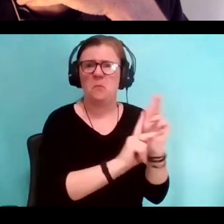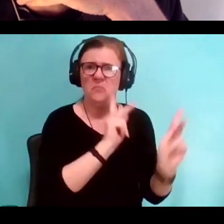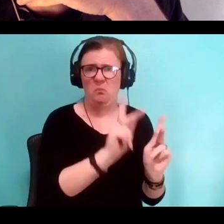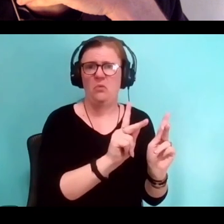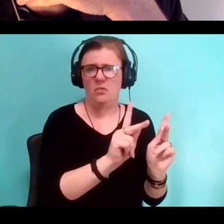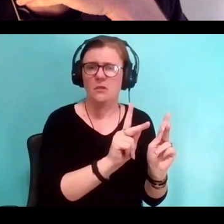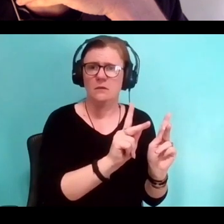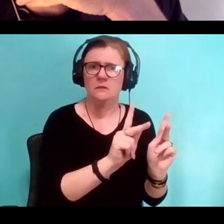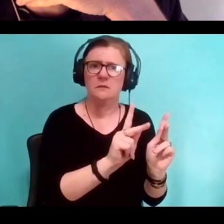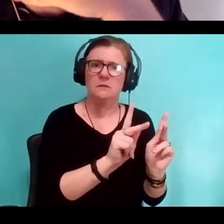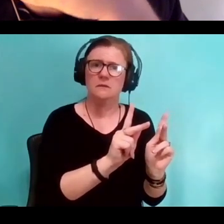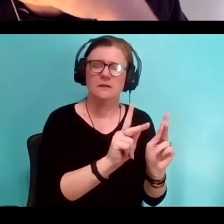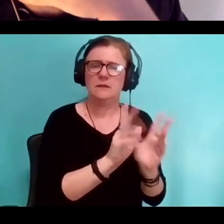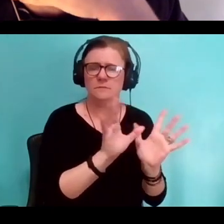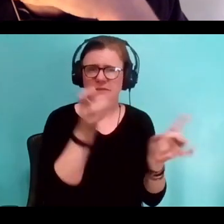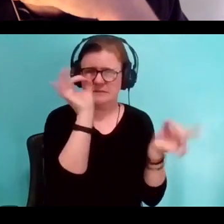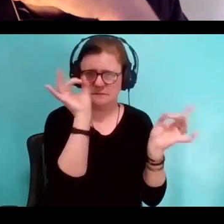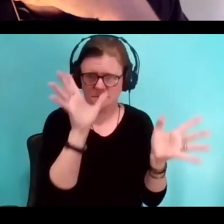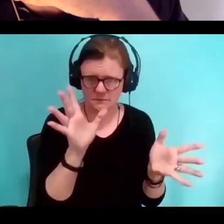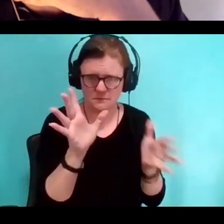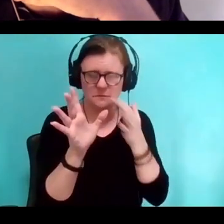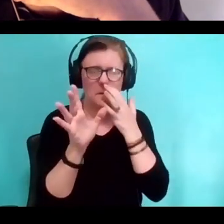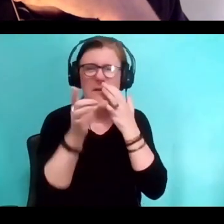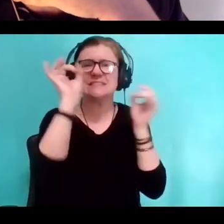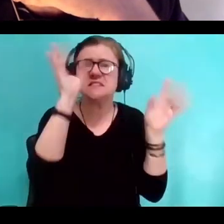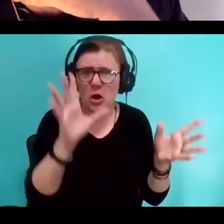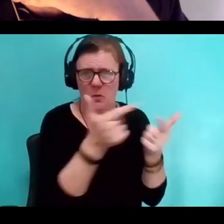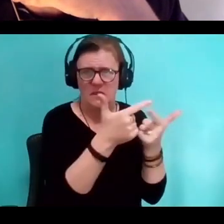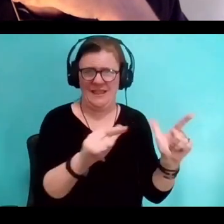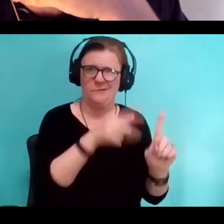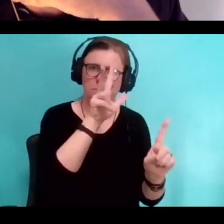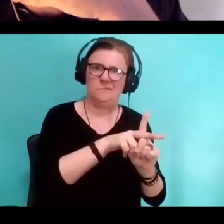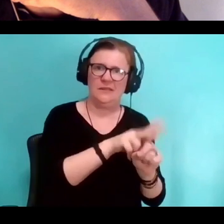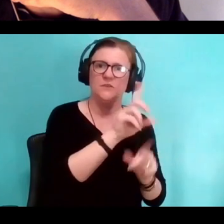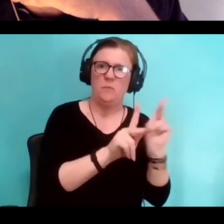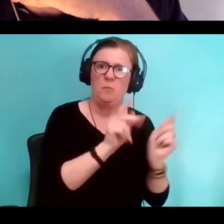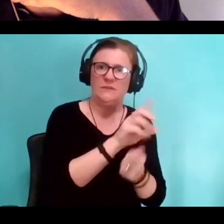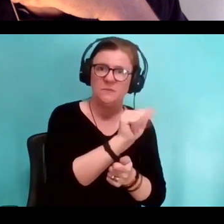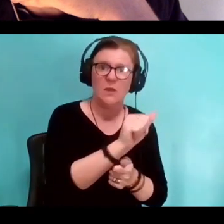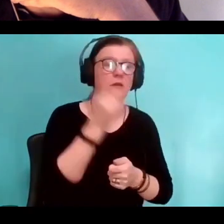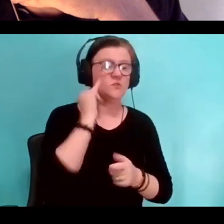belittling, and fill in the blank. And so when disabled people started to choose language